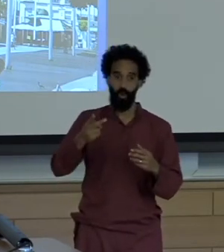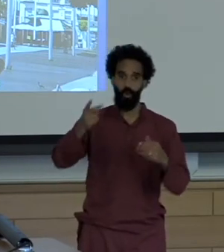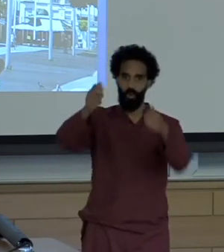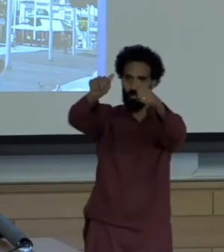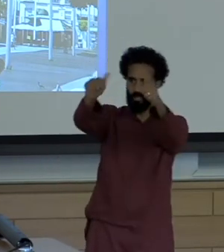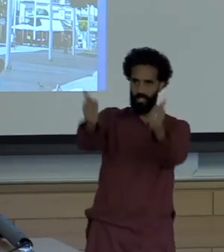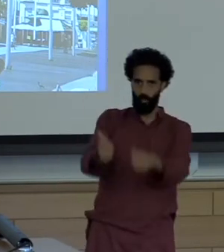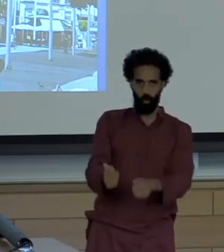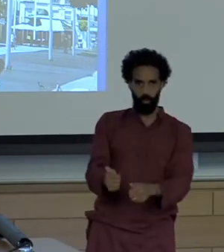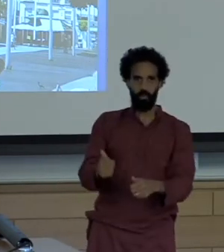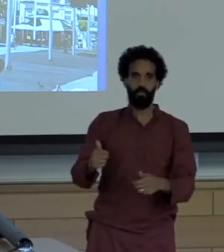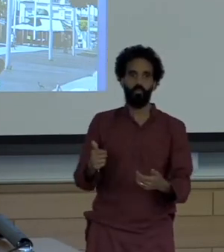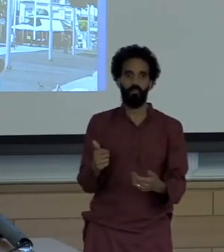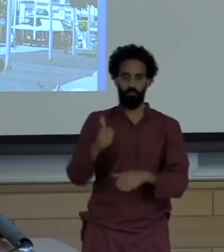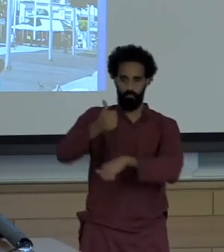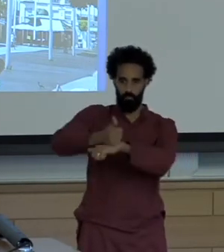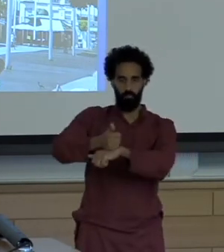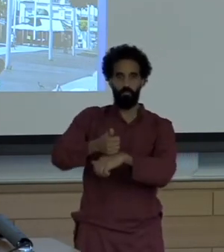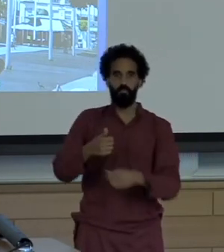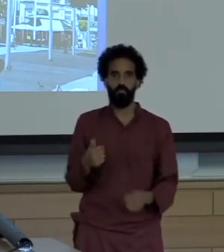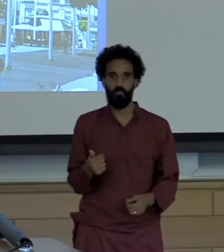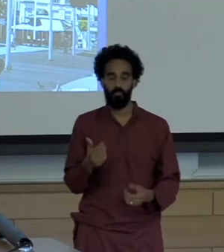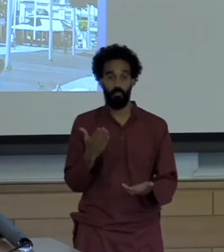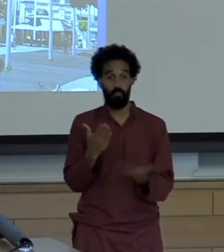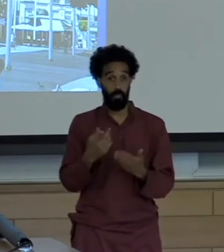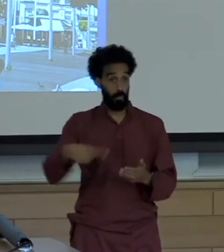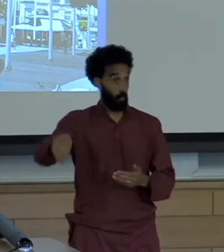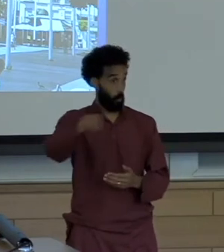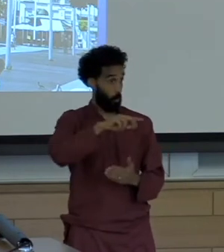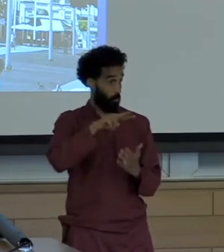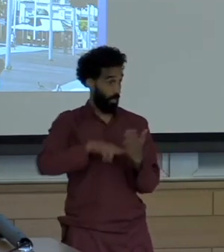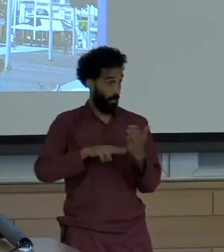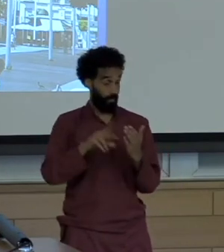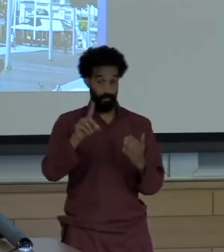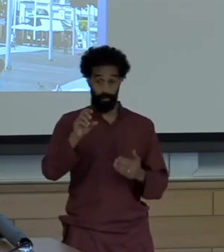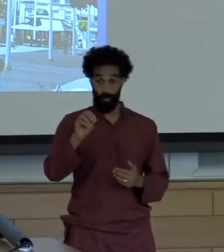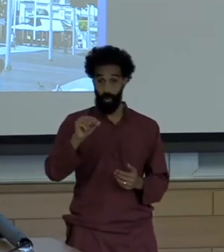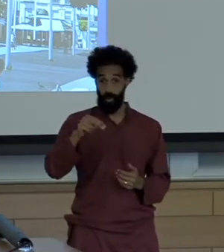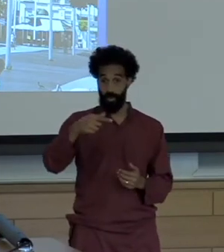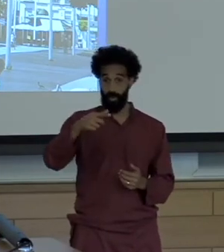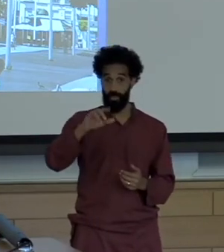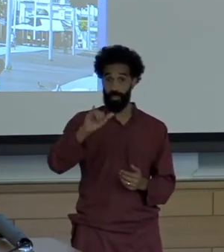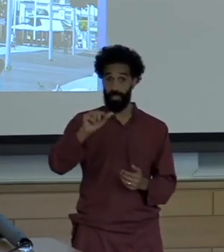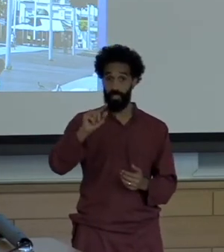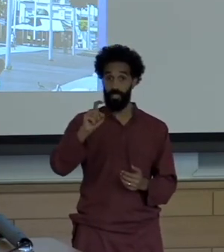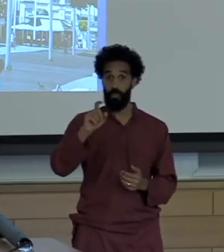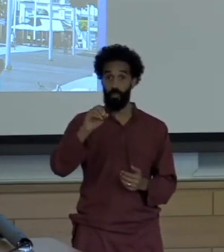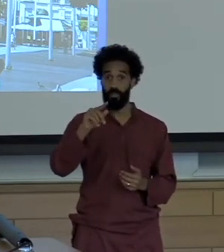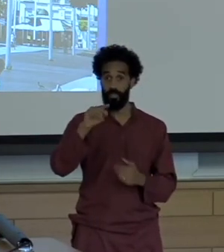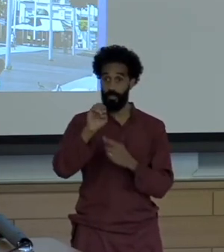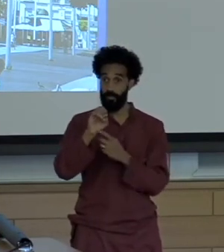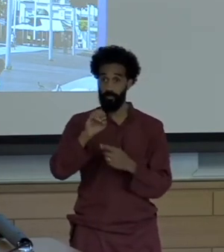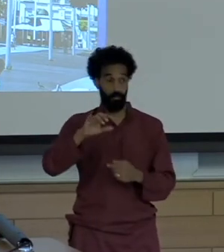Some of you may not have read or may not remember Don Quixote, but basically Don Quixote de la Mancha by Cervantes is